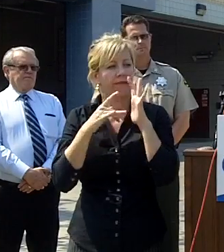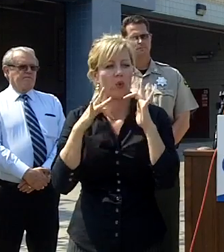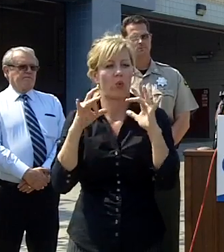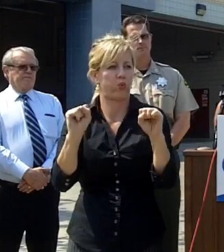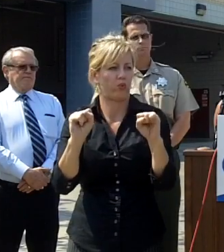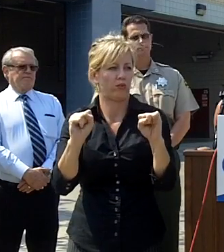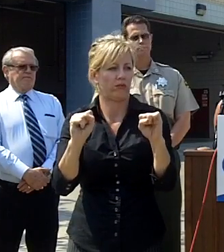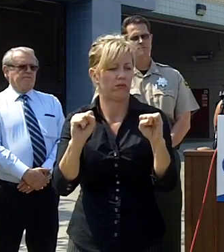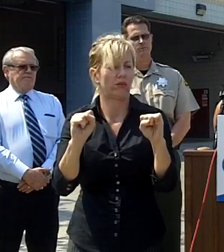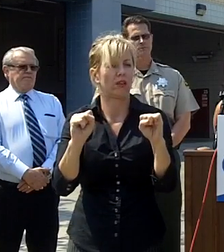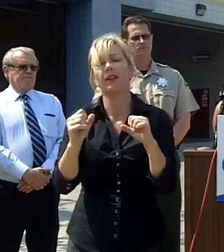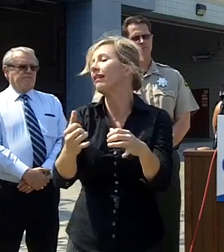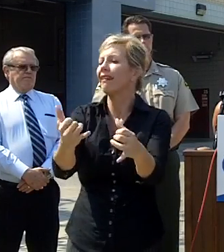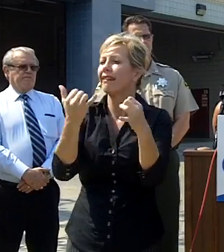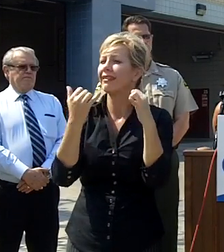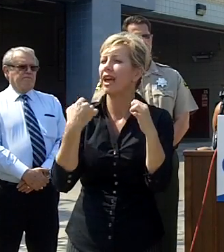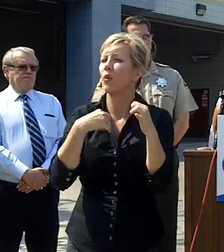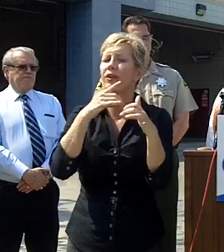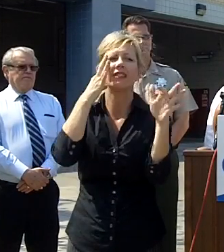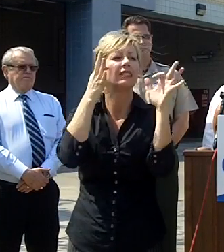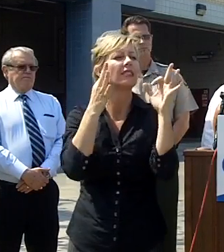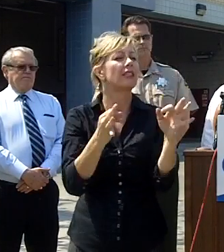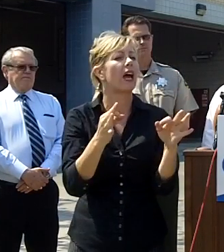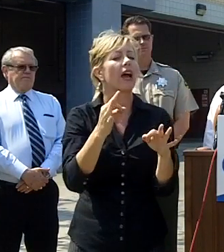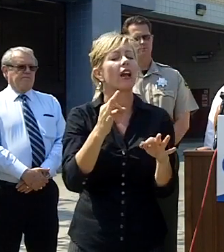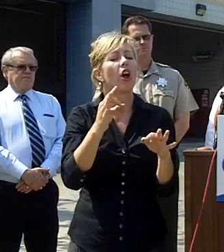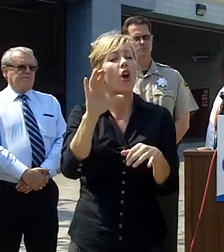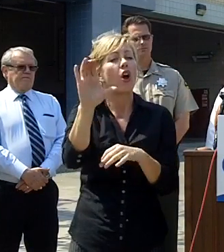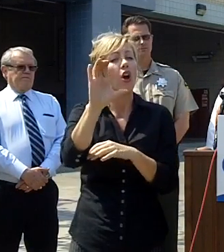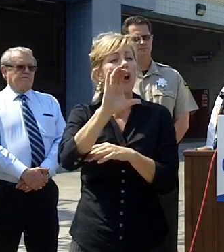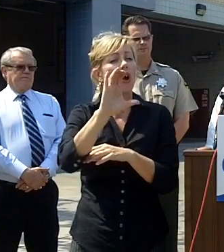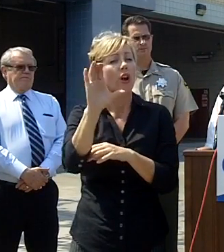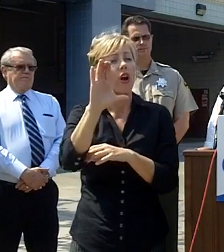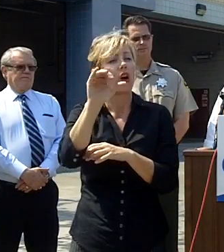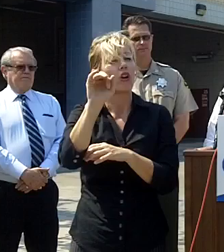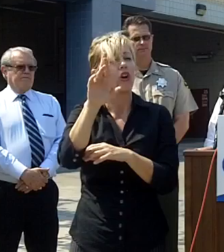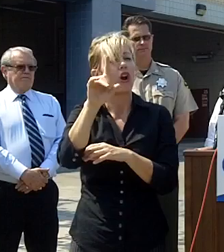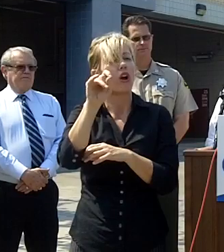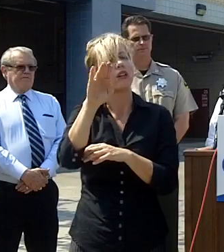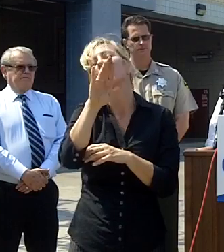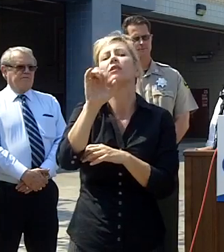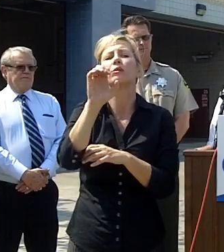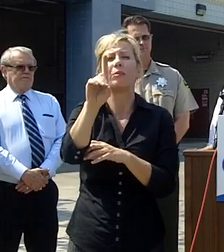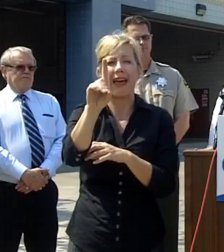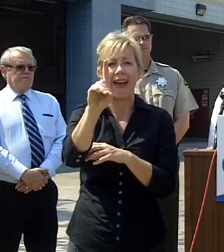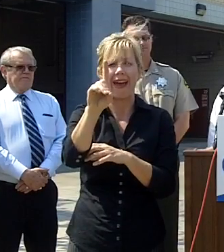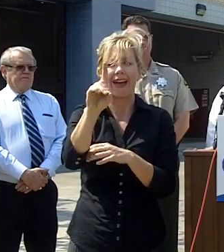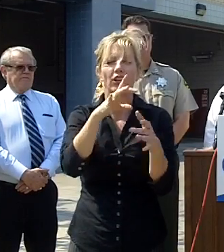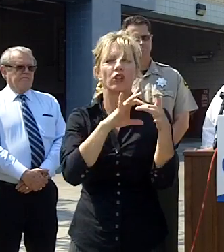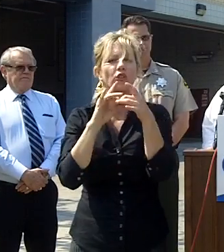services to close schools in the Carlsbad unified school district for the next two days so tomorrow